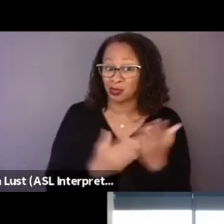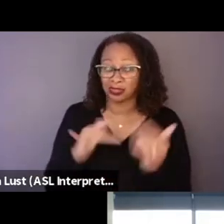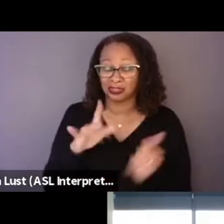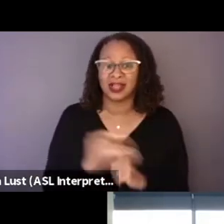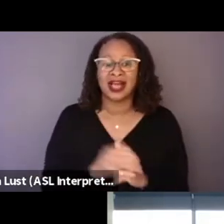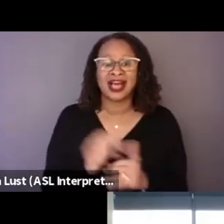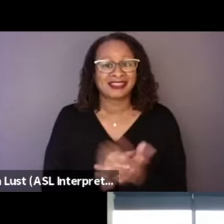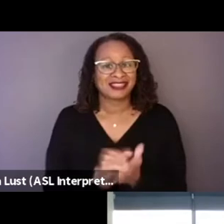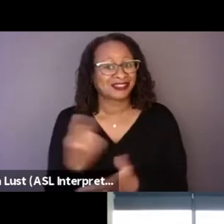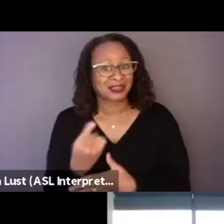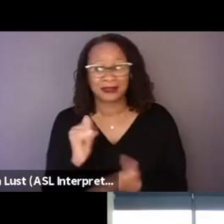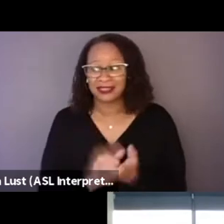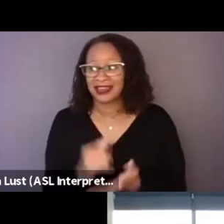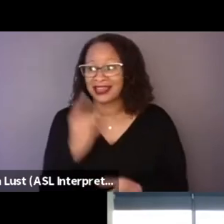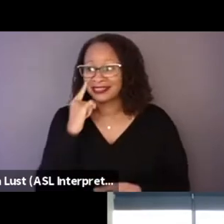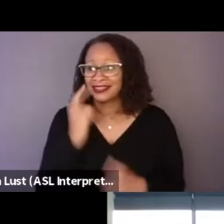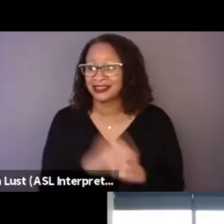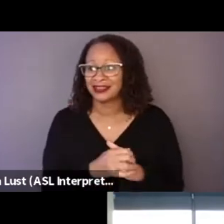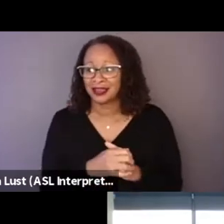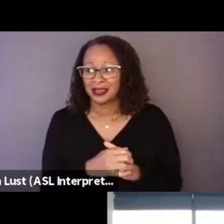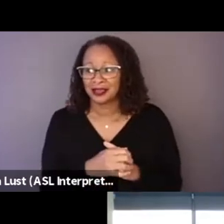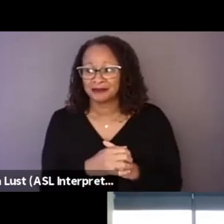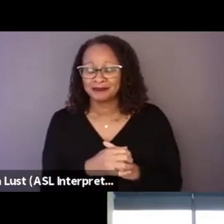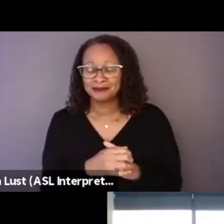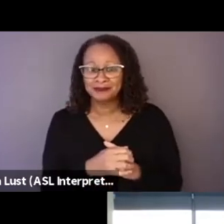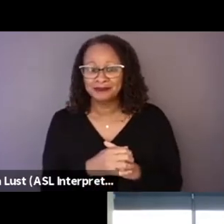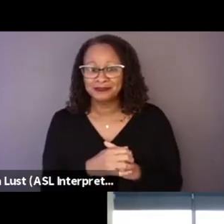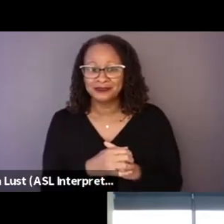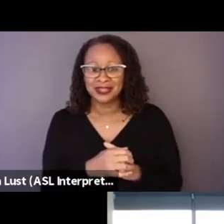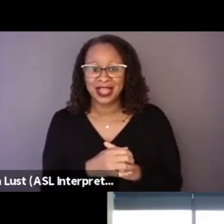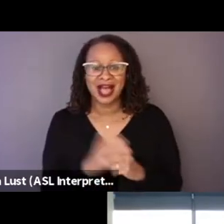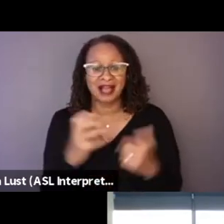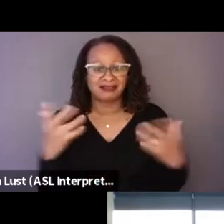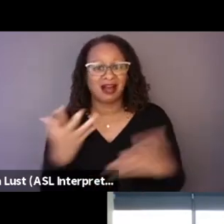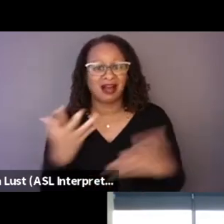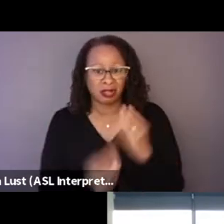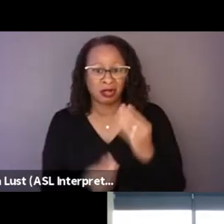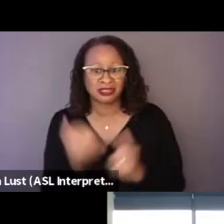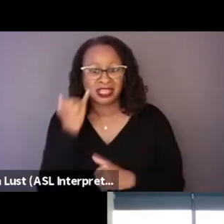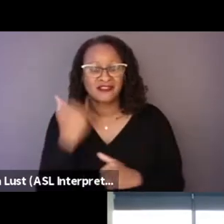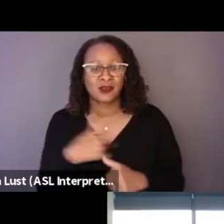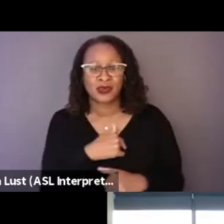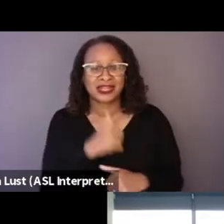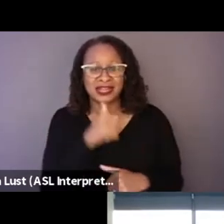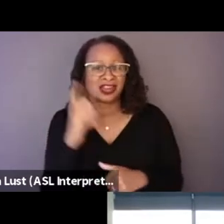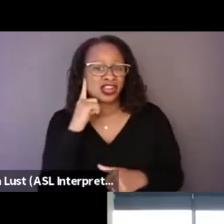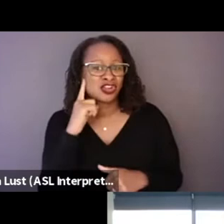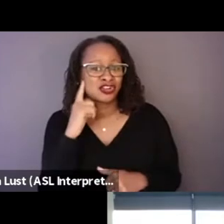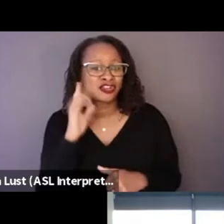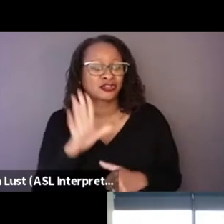was something that I think, a lot would have been lost if we hadn't heard their story in their voices.